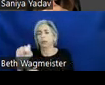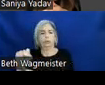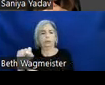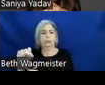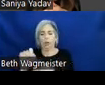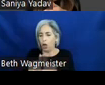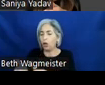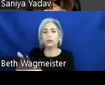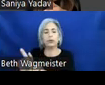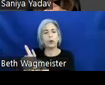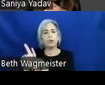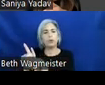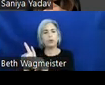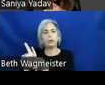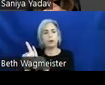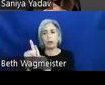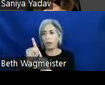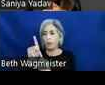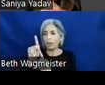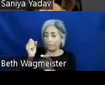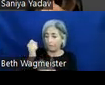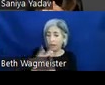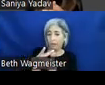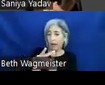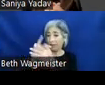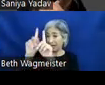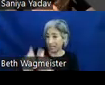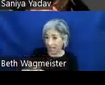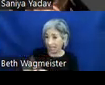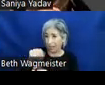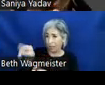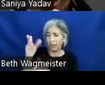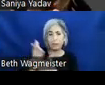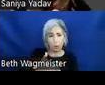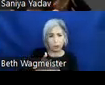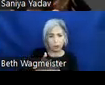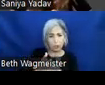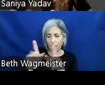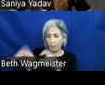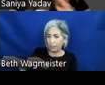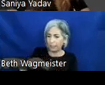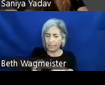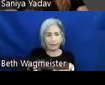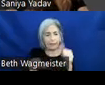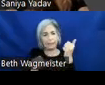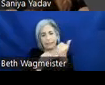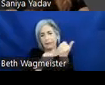well and verify and test the components with the same assistive technologies used by our personas.